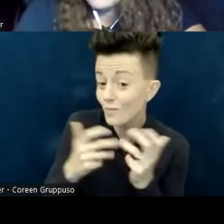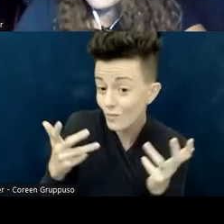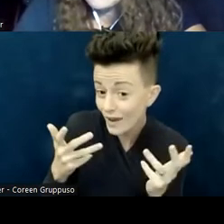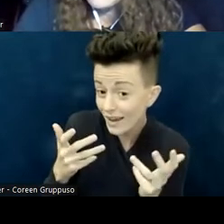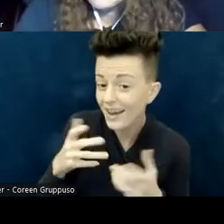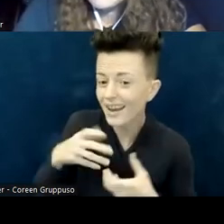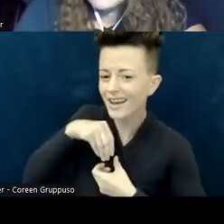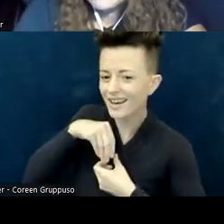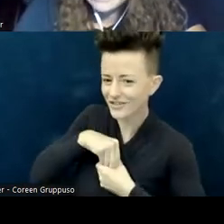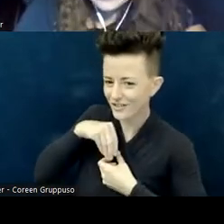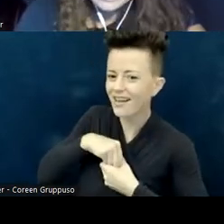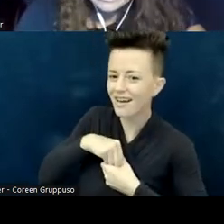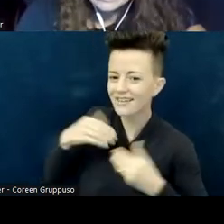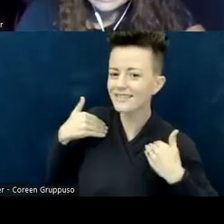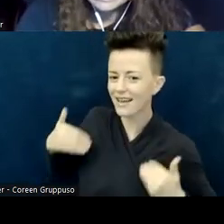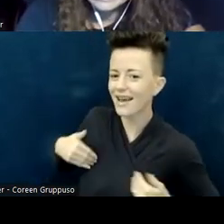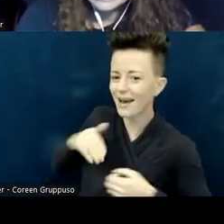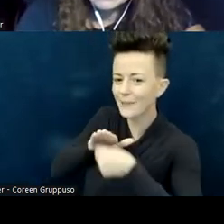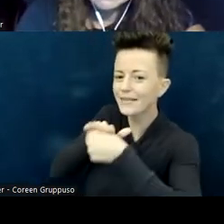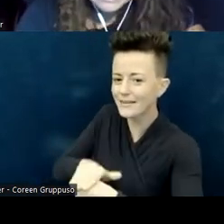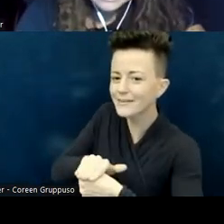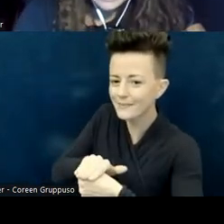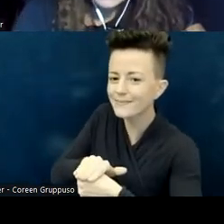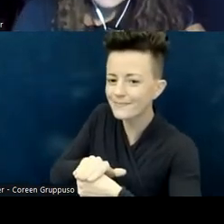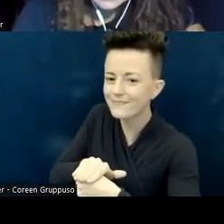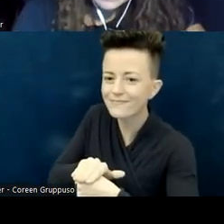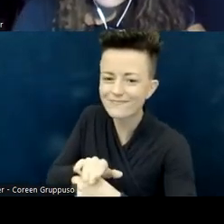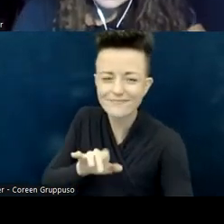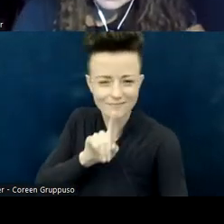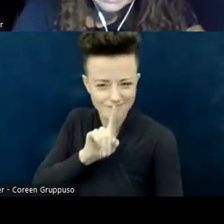My journey in dismantling ableism...